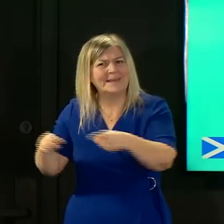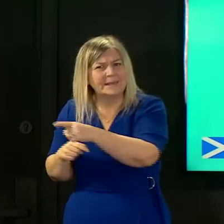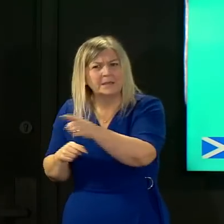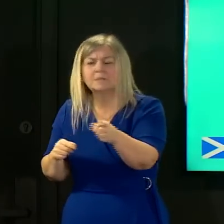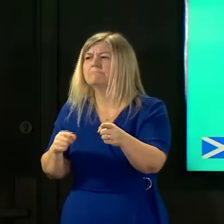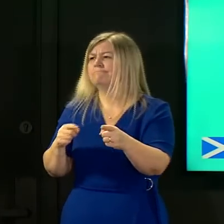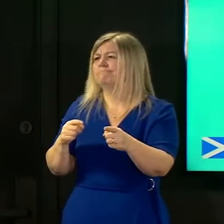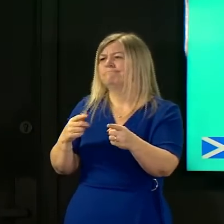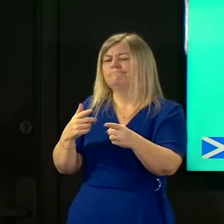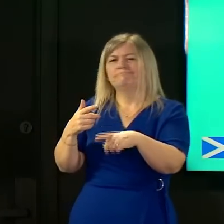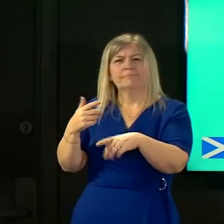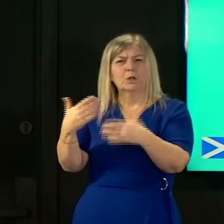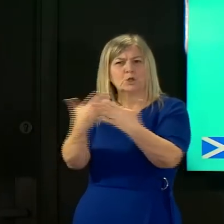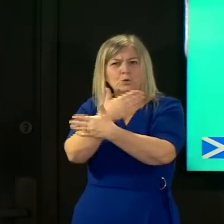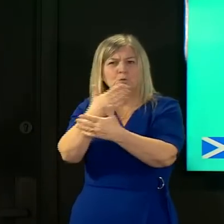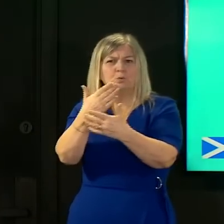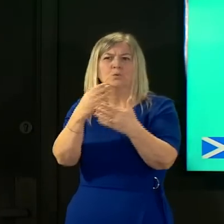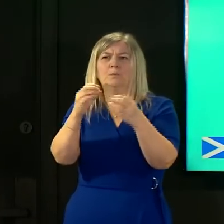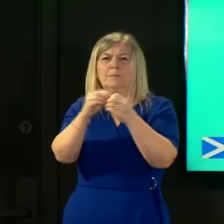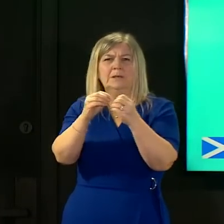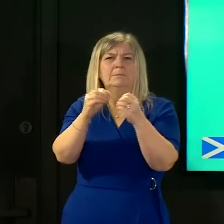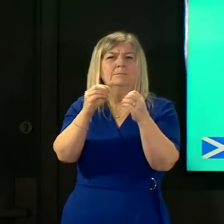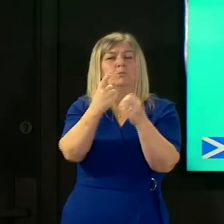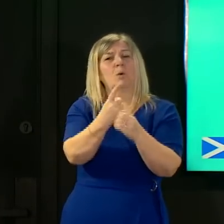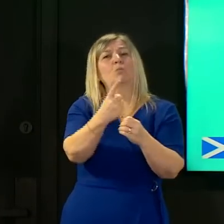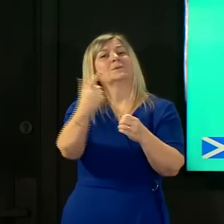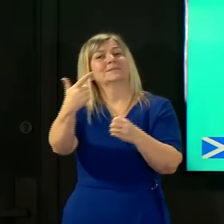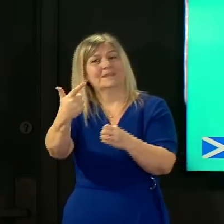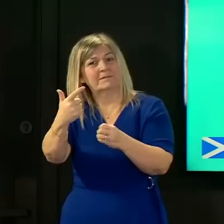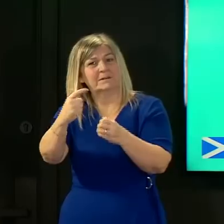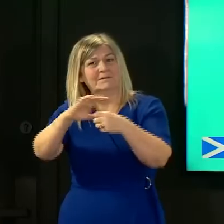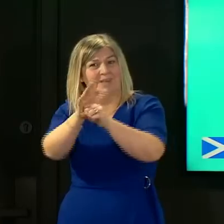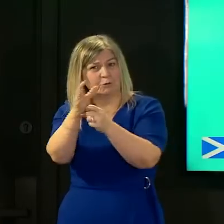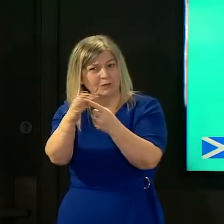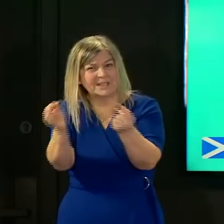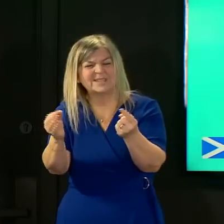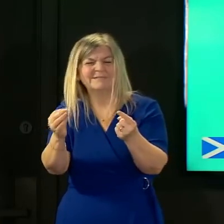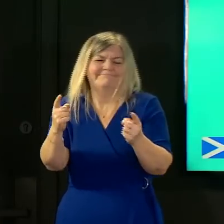there is for particularly the b117 variant sometimes referred to as the kent variant as